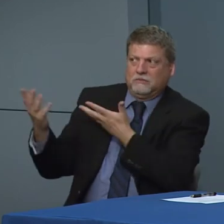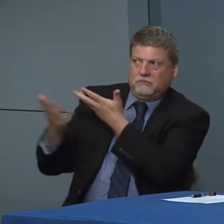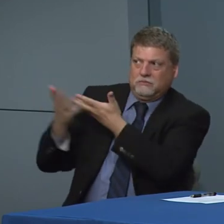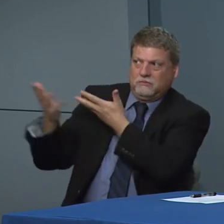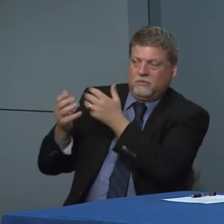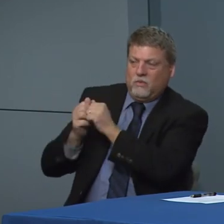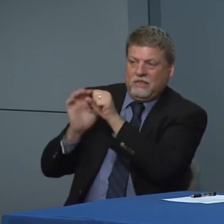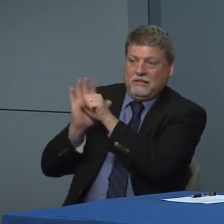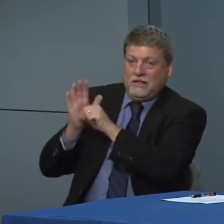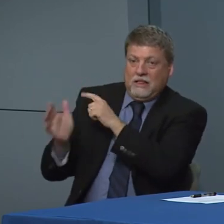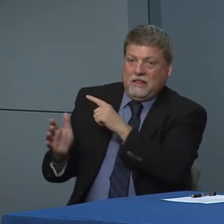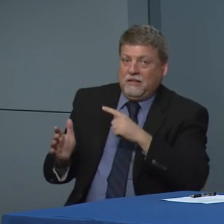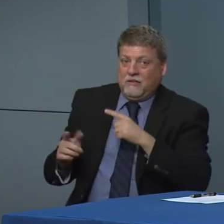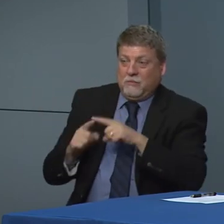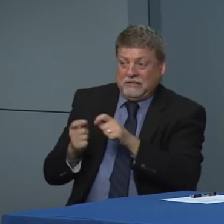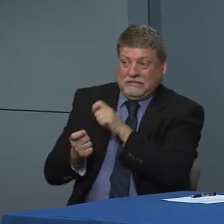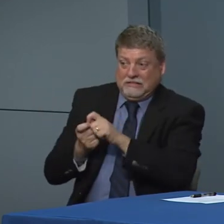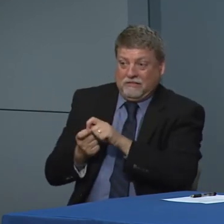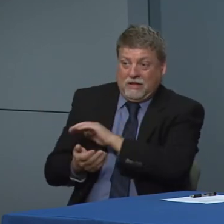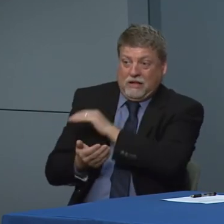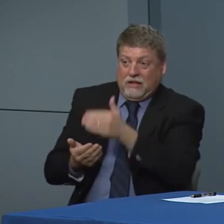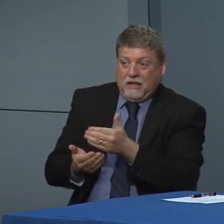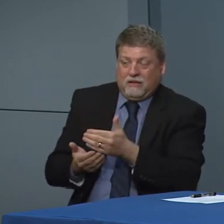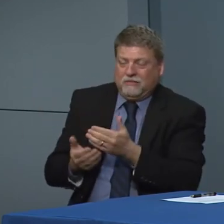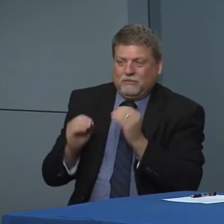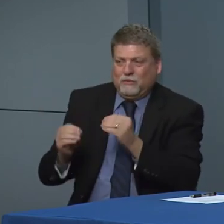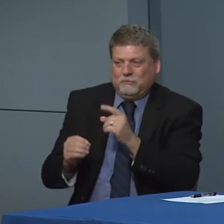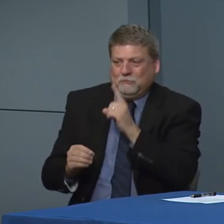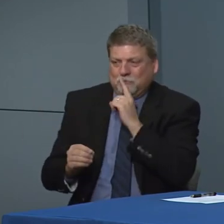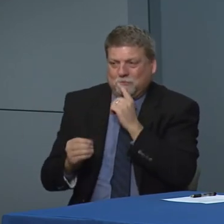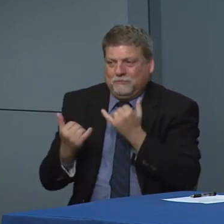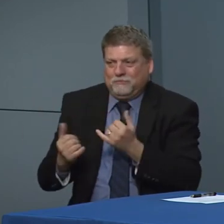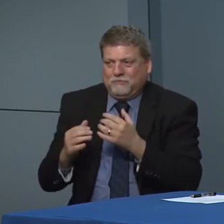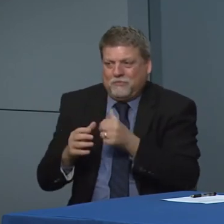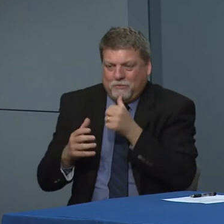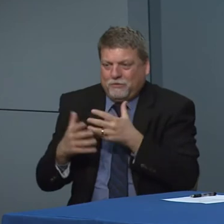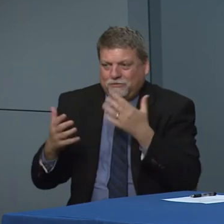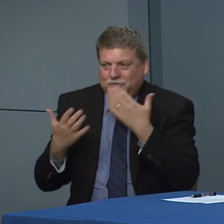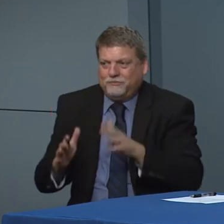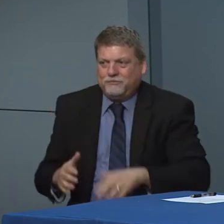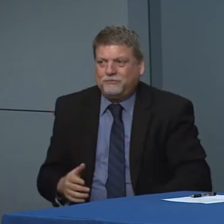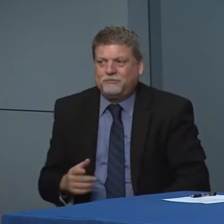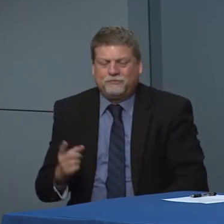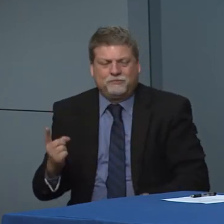through but nothing nothing in terms of having a dollar amount right now to.